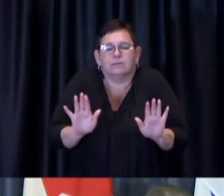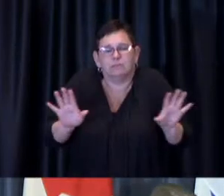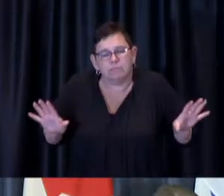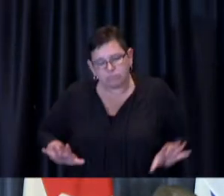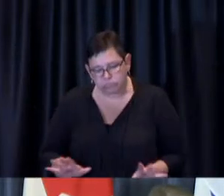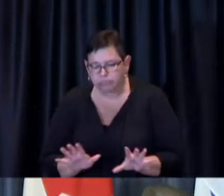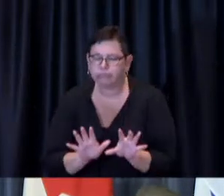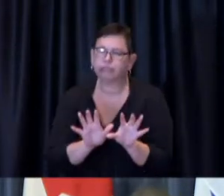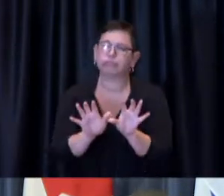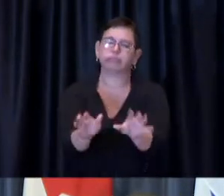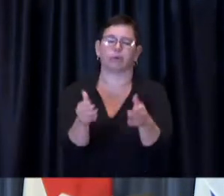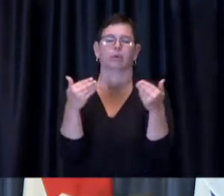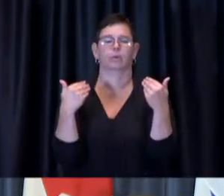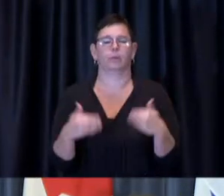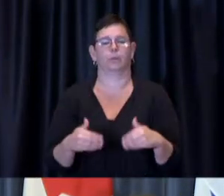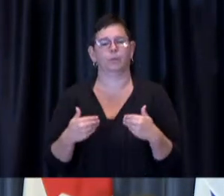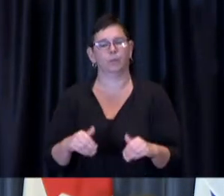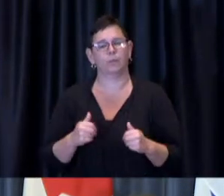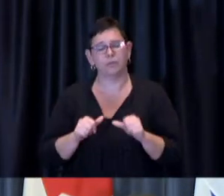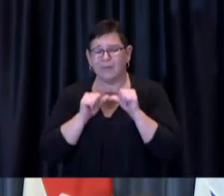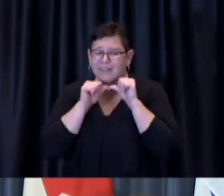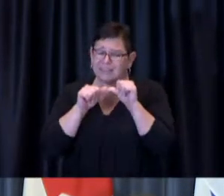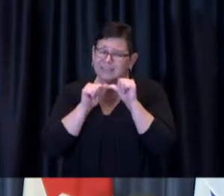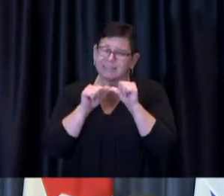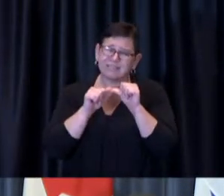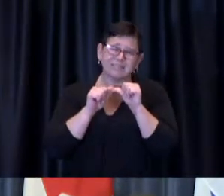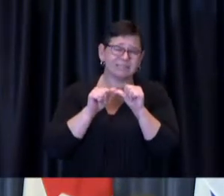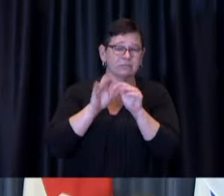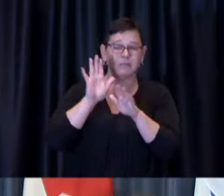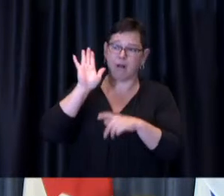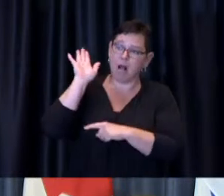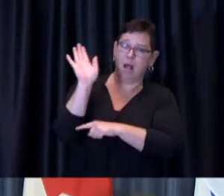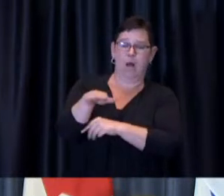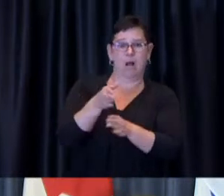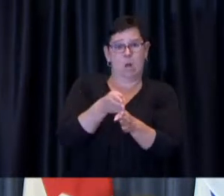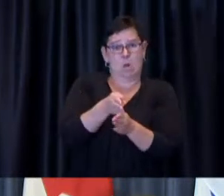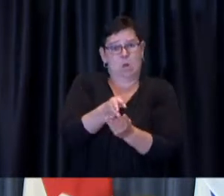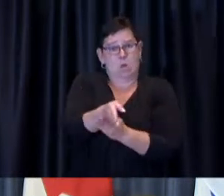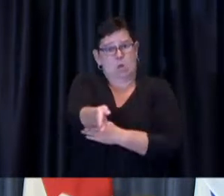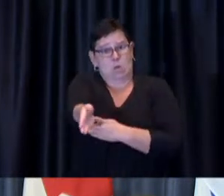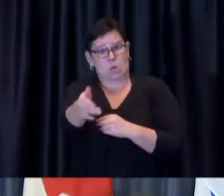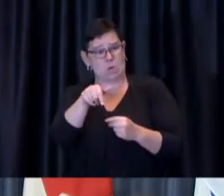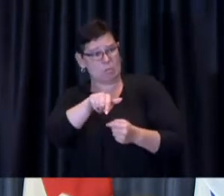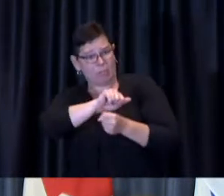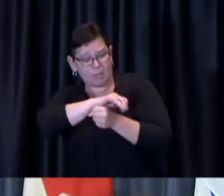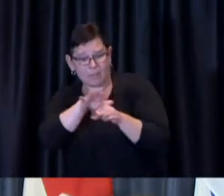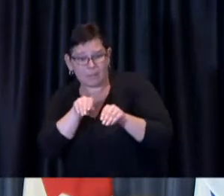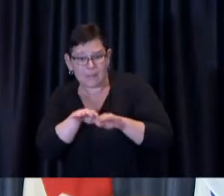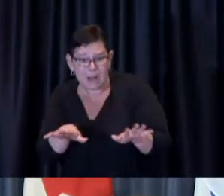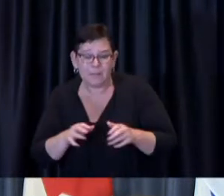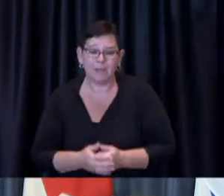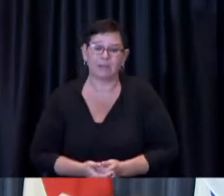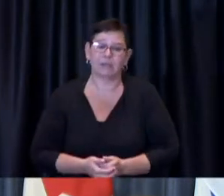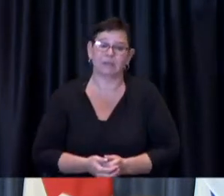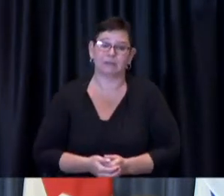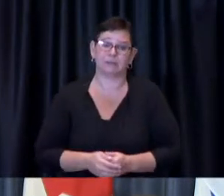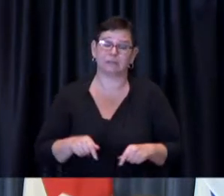to people during the pandemic under the very capable a steady leadership of our City Manager Chris Murray. The work isn't done yet